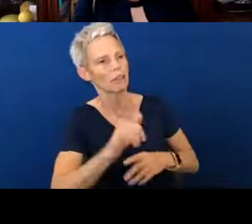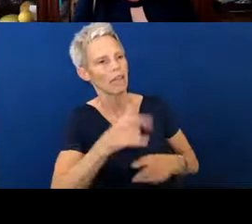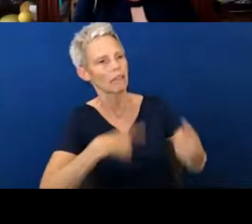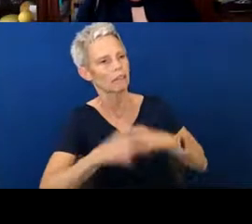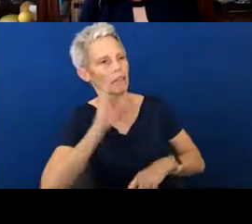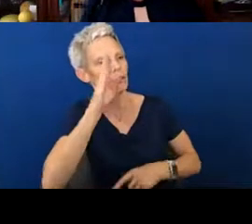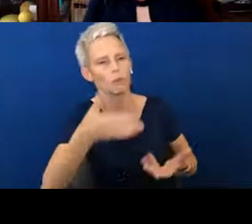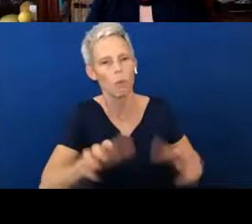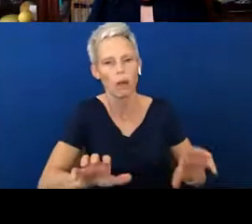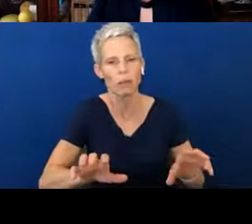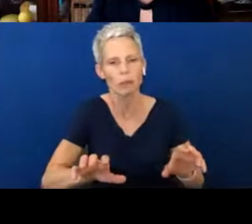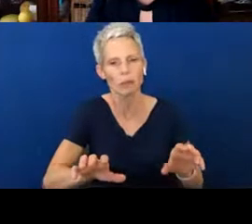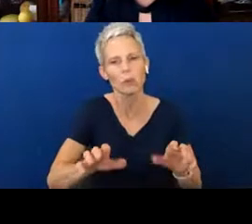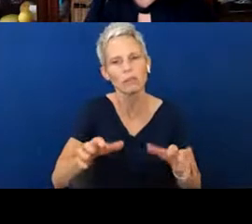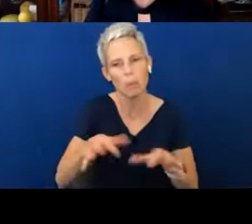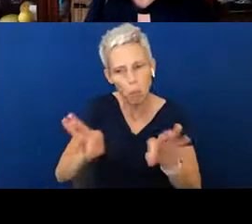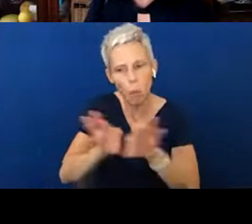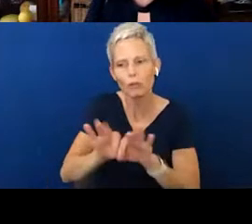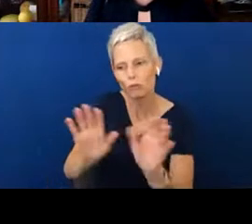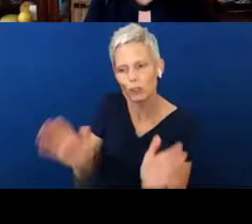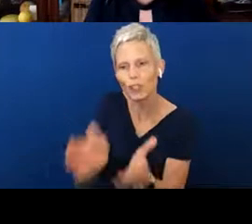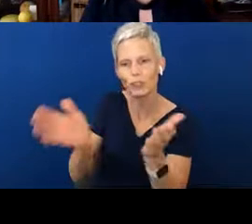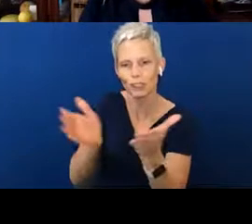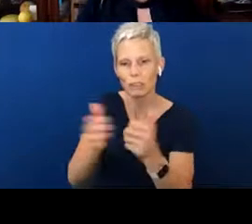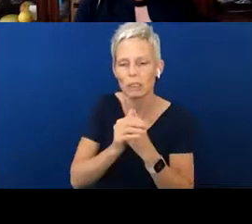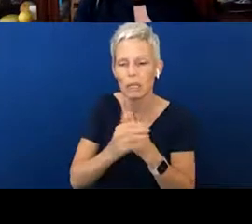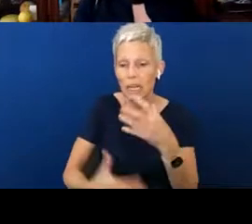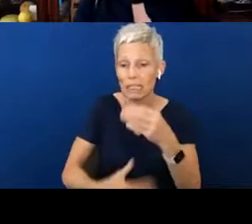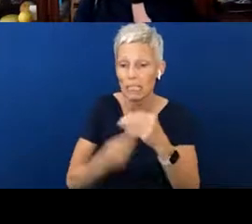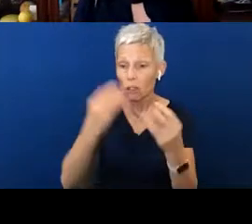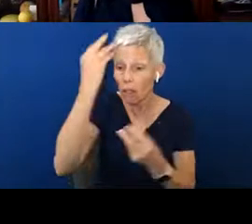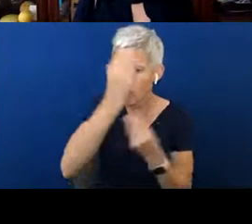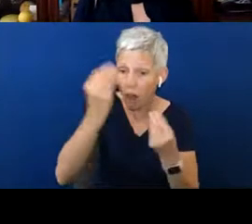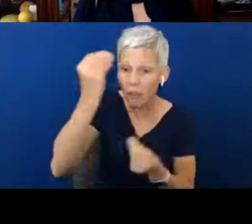So, any additional thoughts, anybody out there has, that you actually do that would